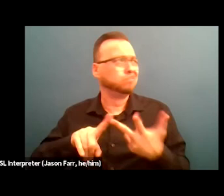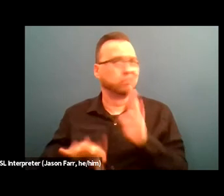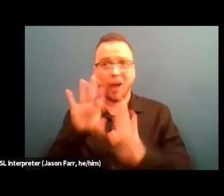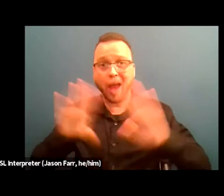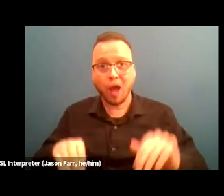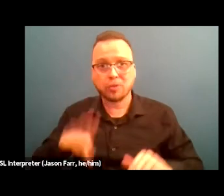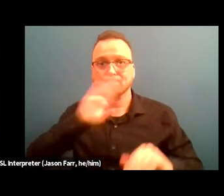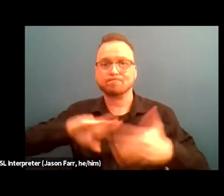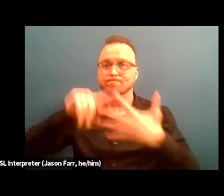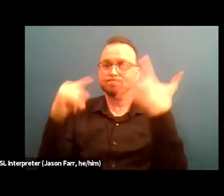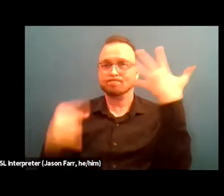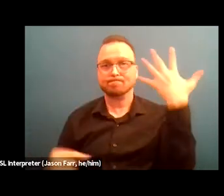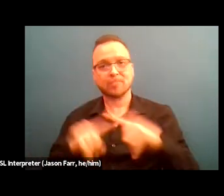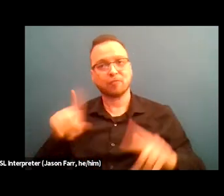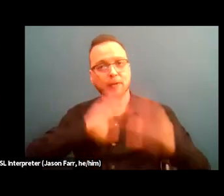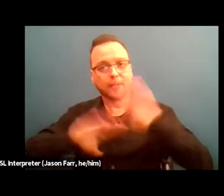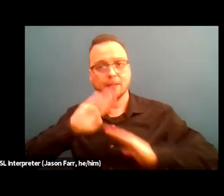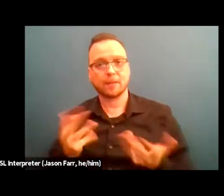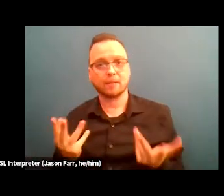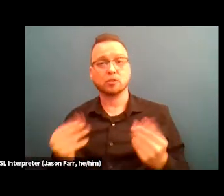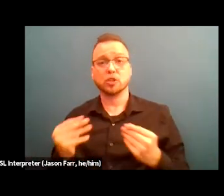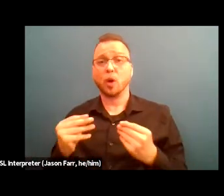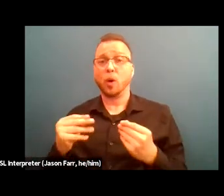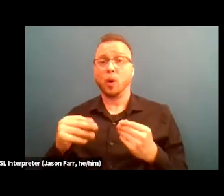So convictions and arrests do not determine job eligibility